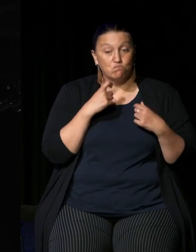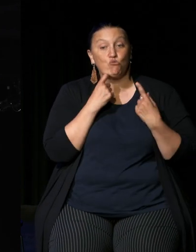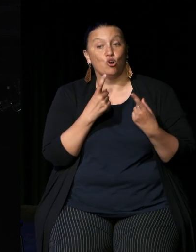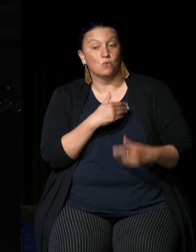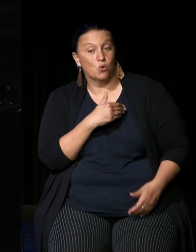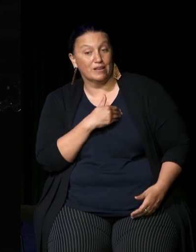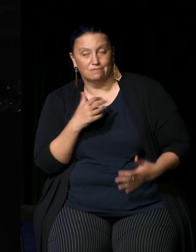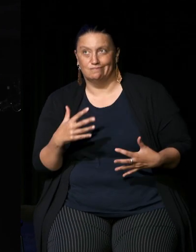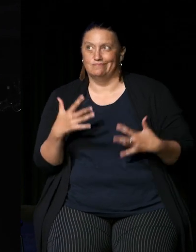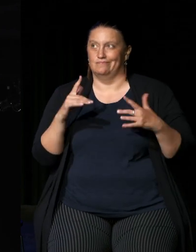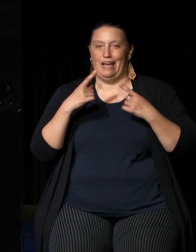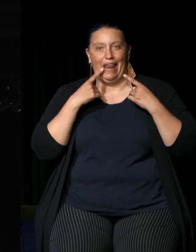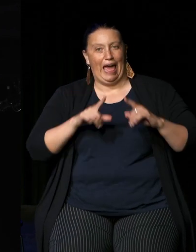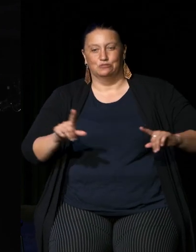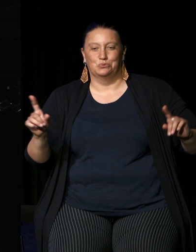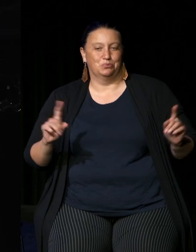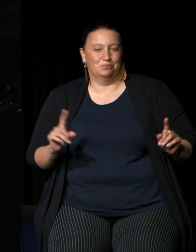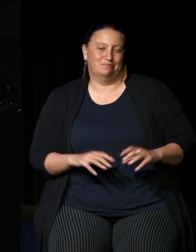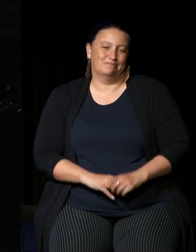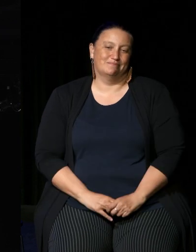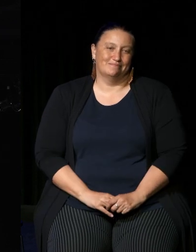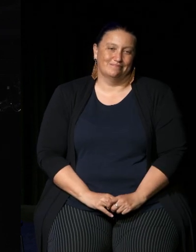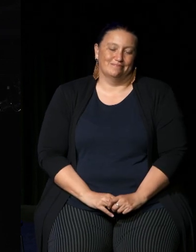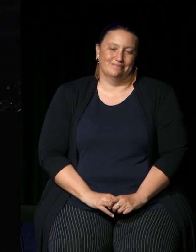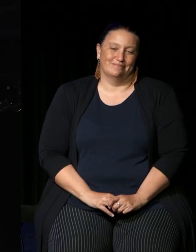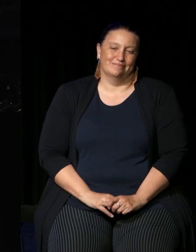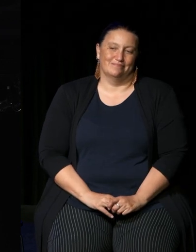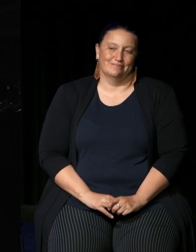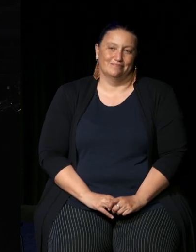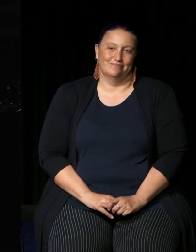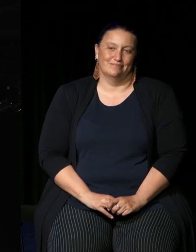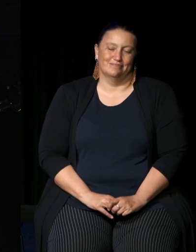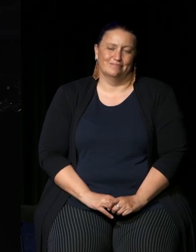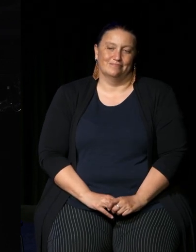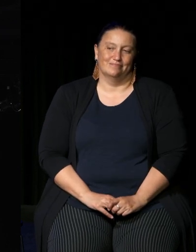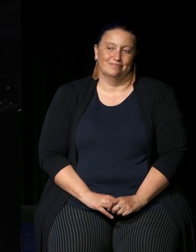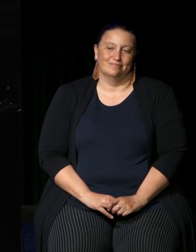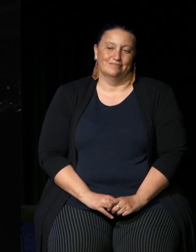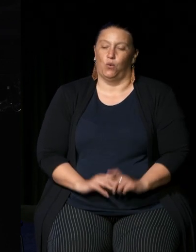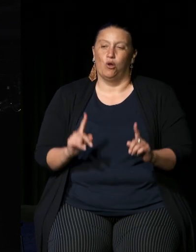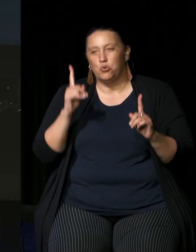you wake up in the morning the announcements come through um what are you expecting and what do you